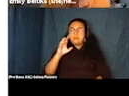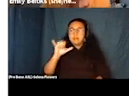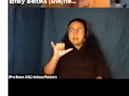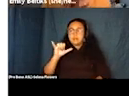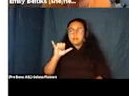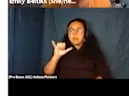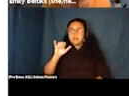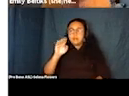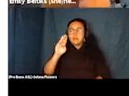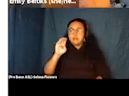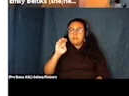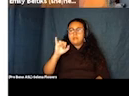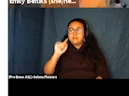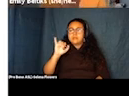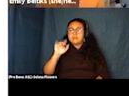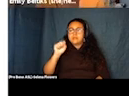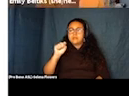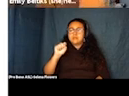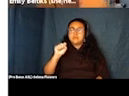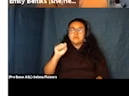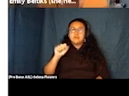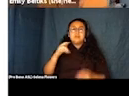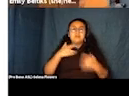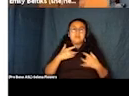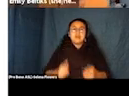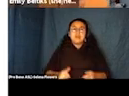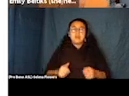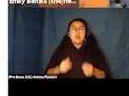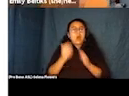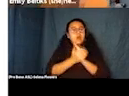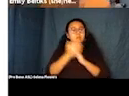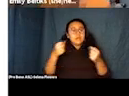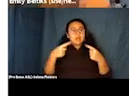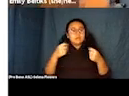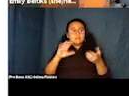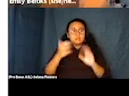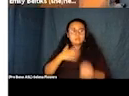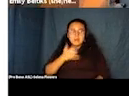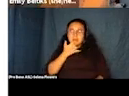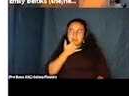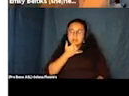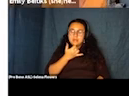up as Emily basic, which is not that fun on automatic captions. So thinking through these sorts of access features